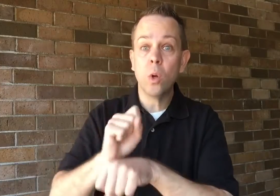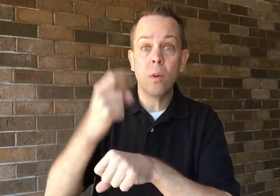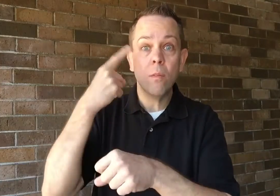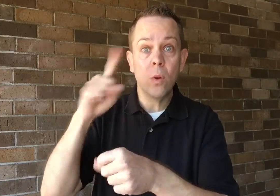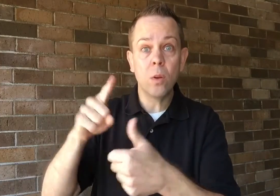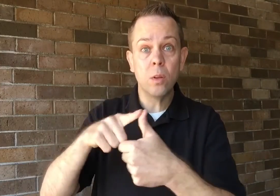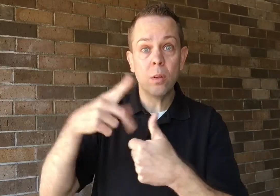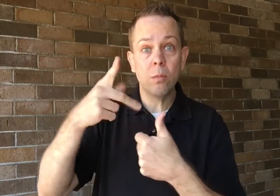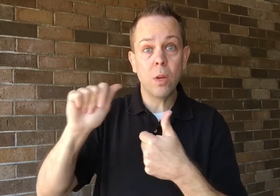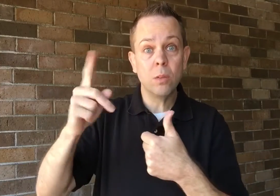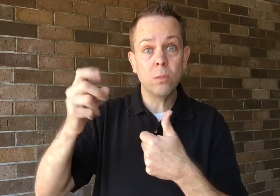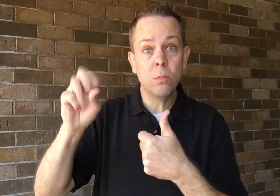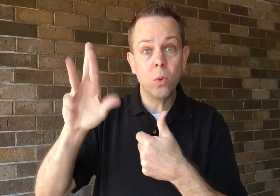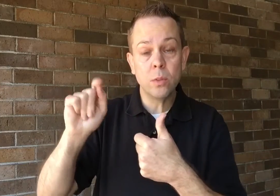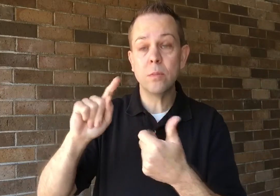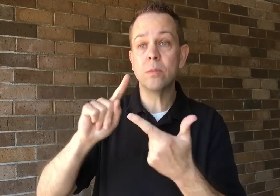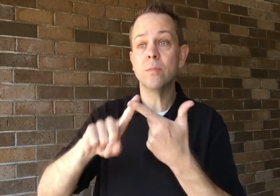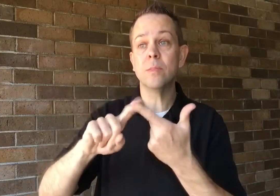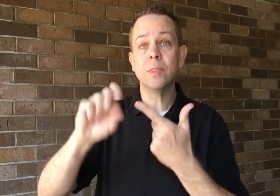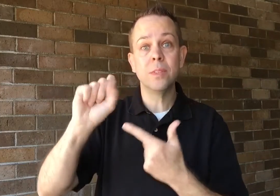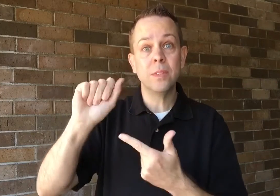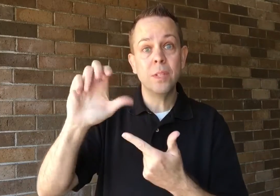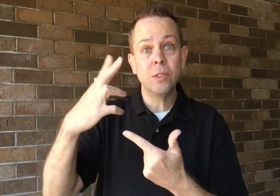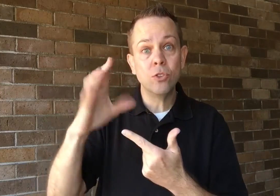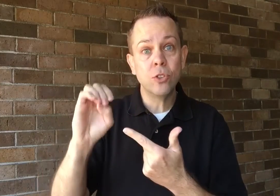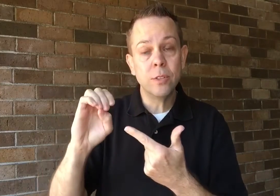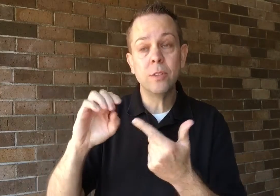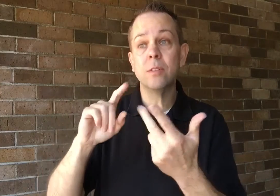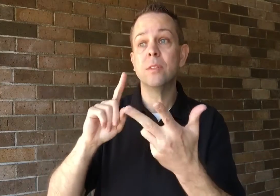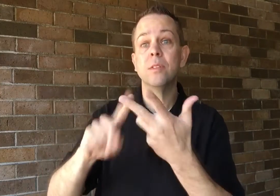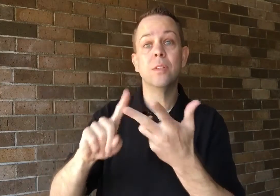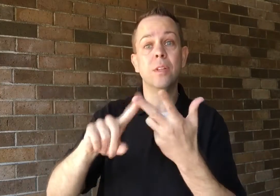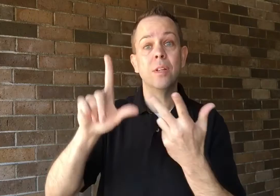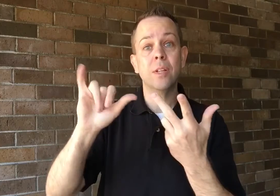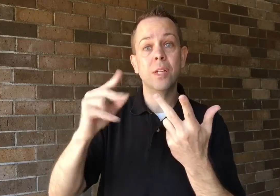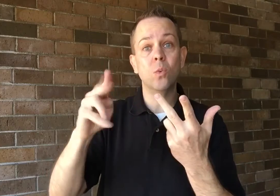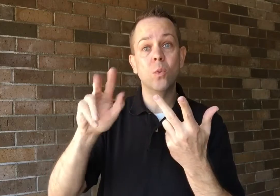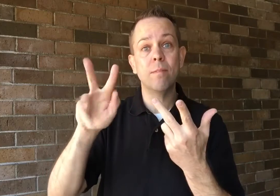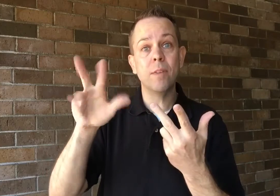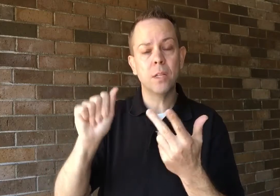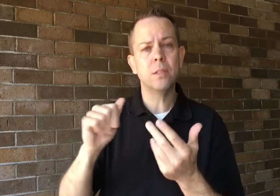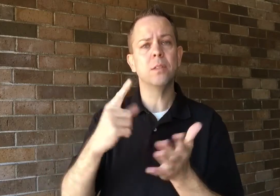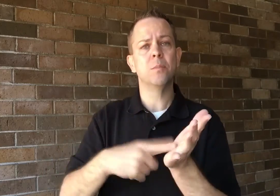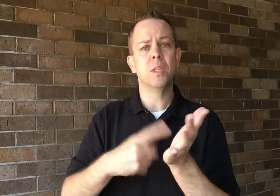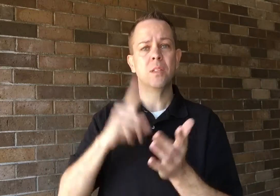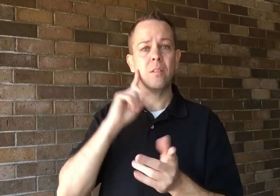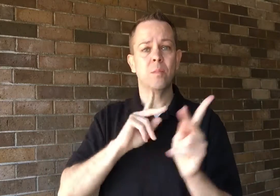If they work for either Passport, Sache, or Linguave,